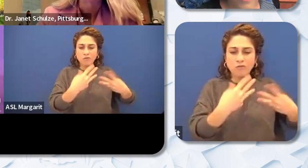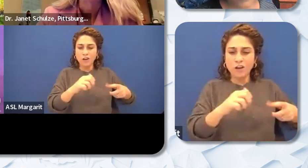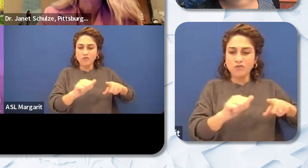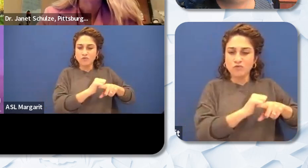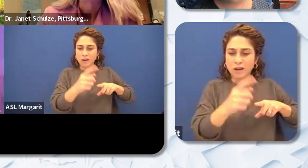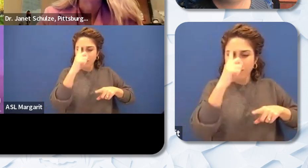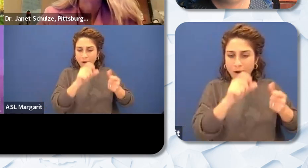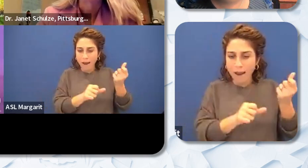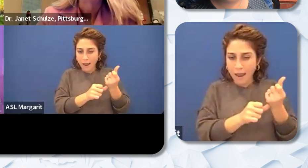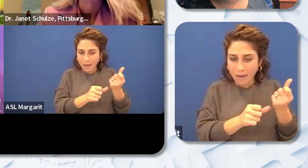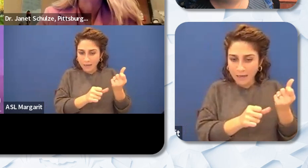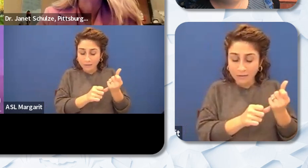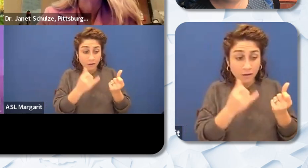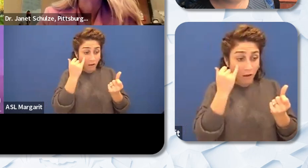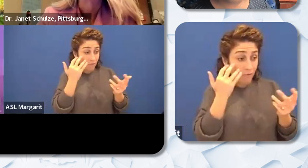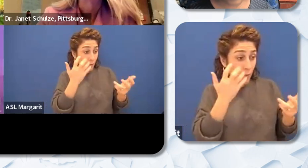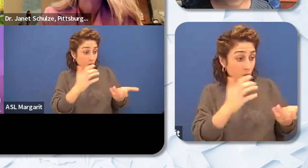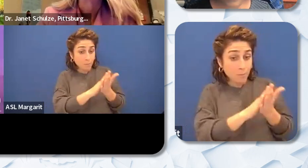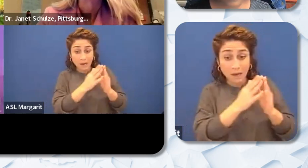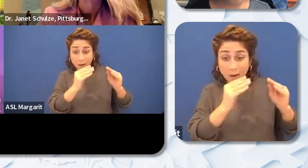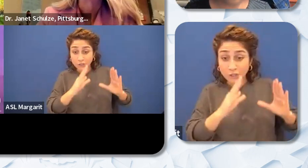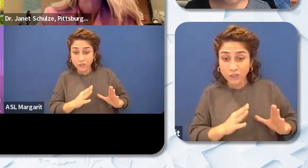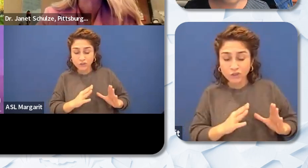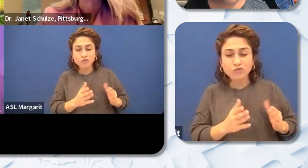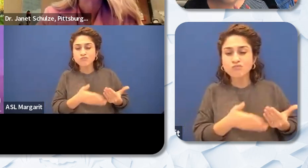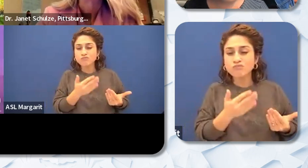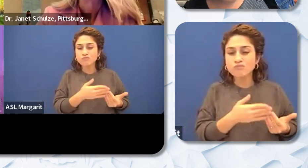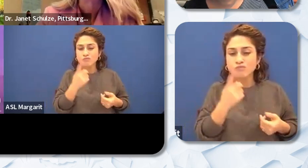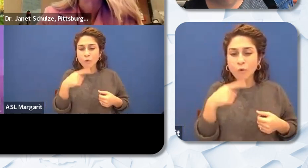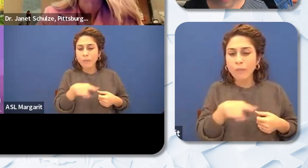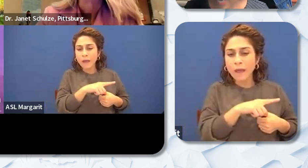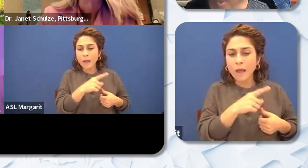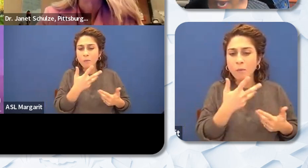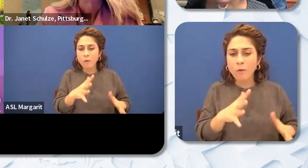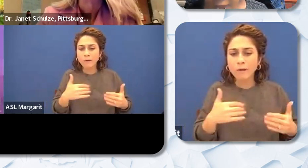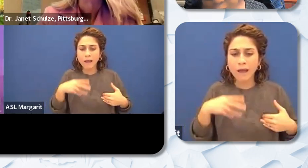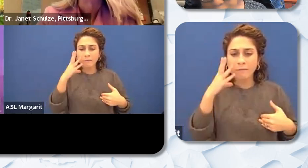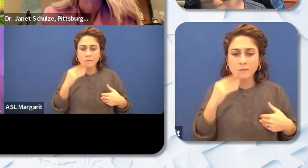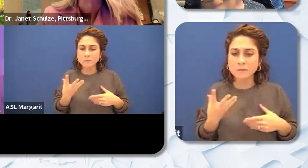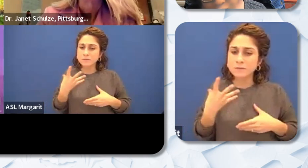it's easy for them. They already have most of the trainings and the professional development. One